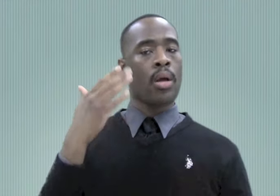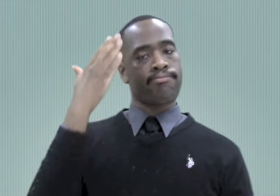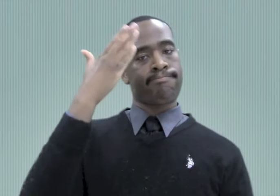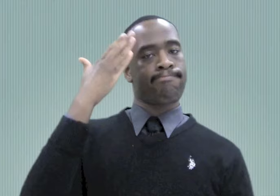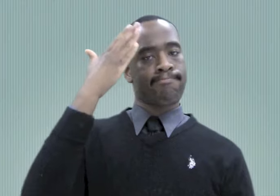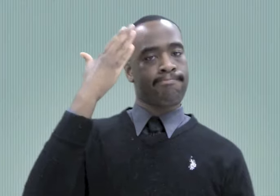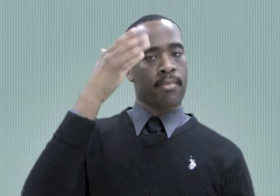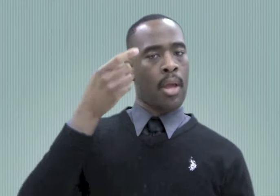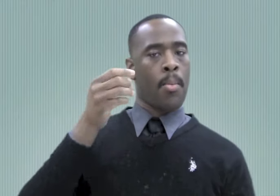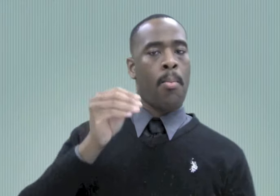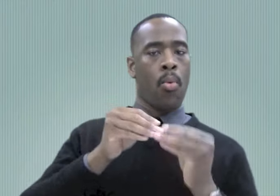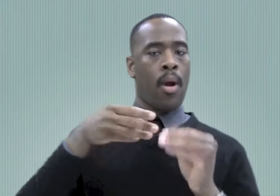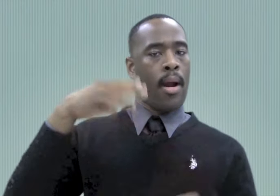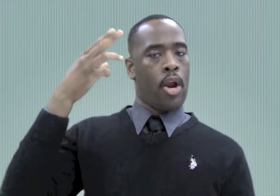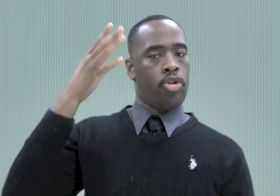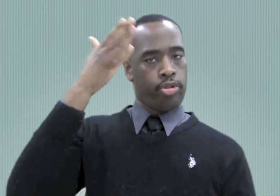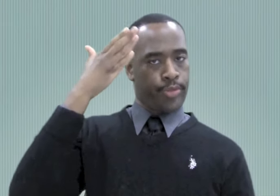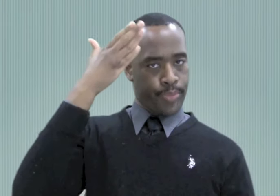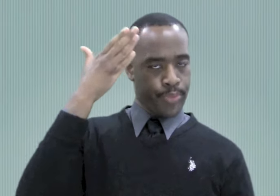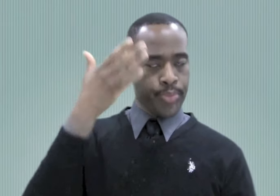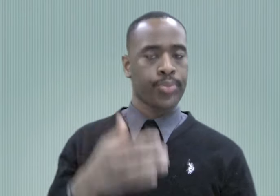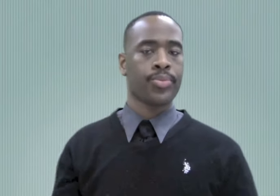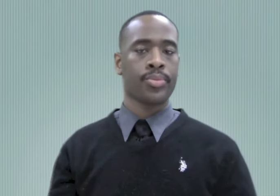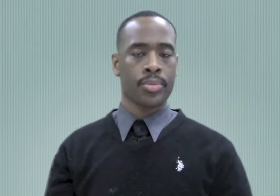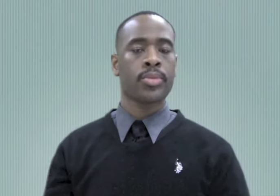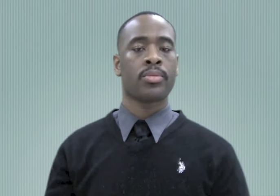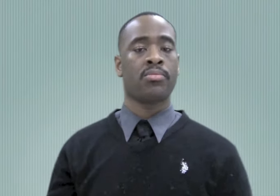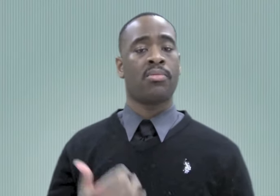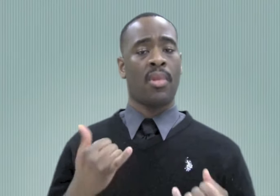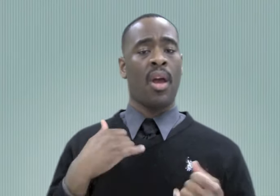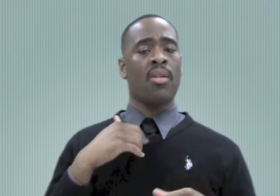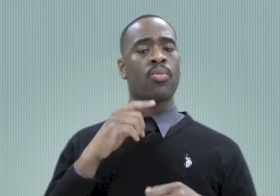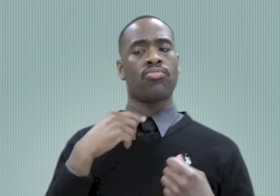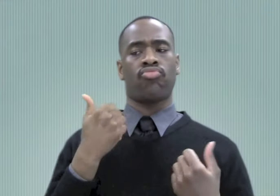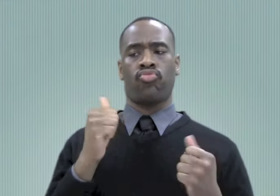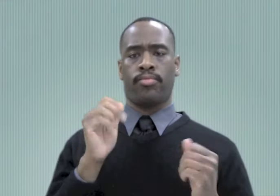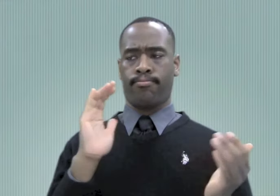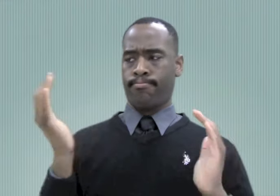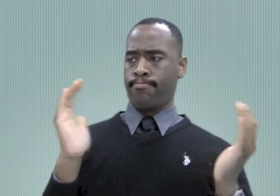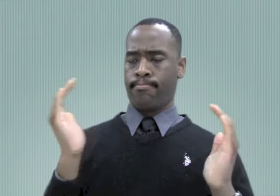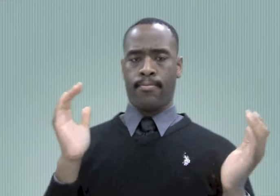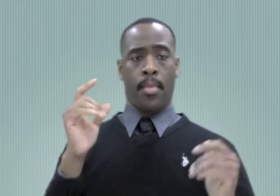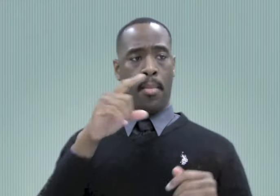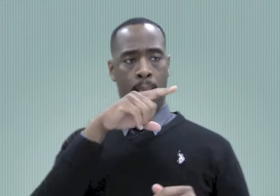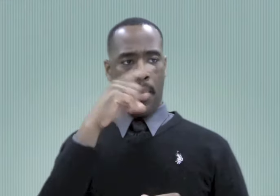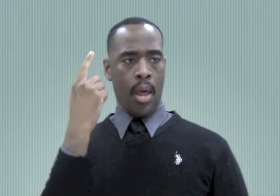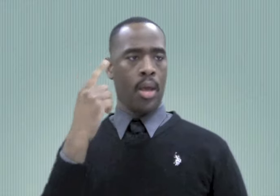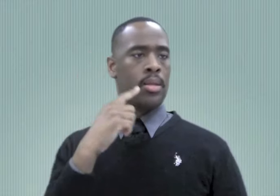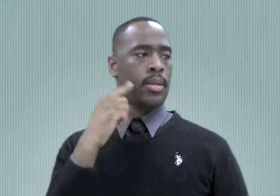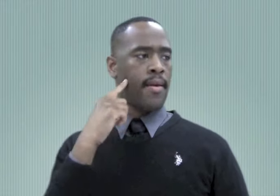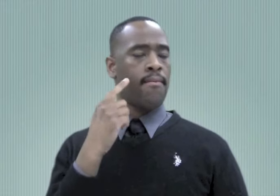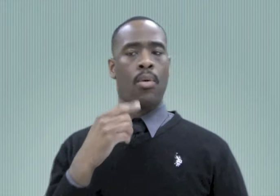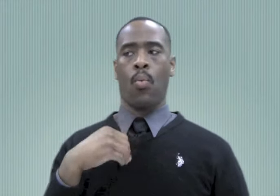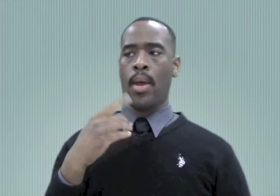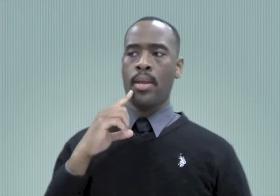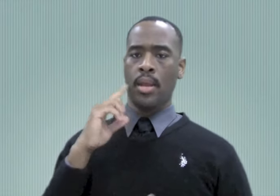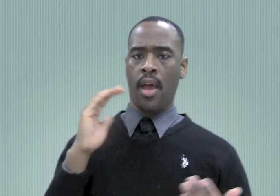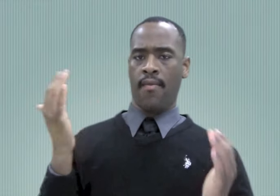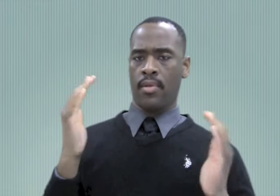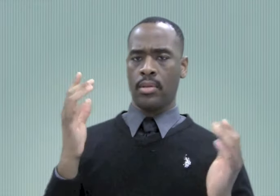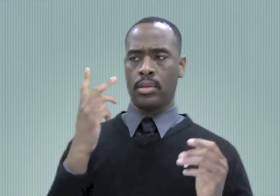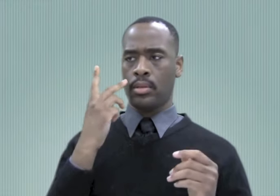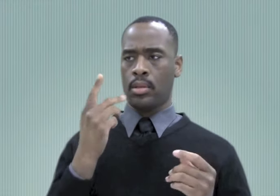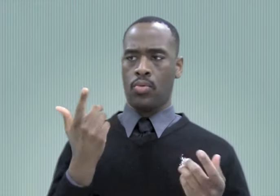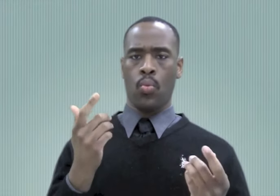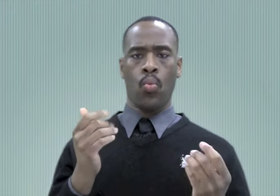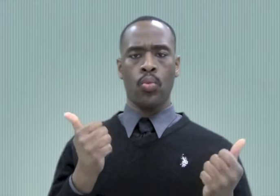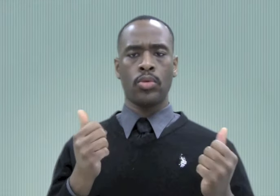the forehead. When we compared the signing data of Black Deaf groups and White Deaf groups, we found that